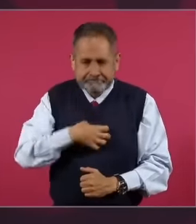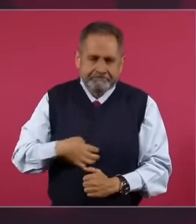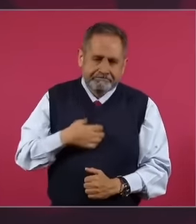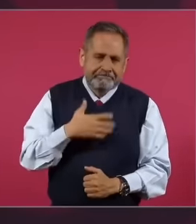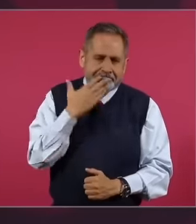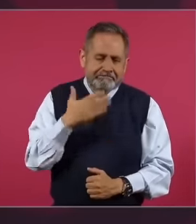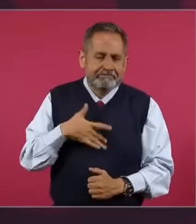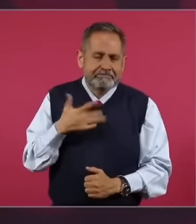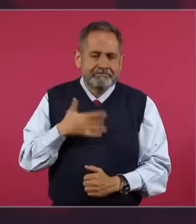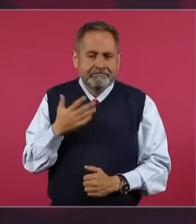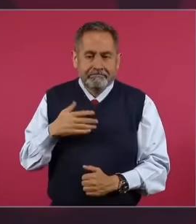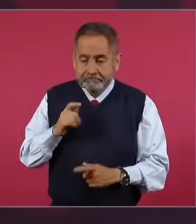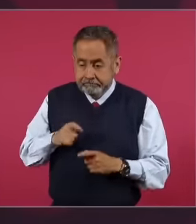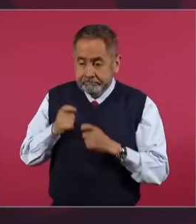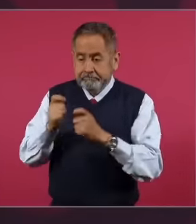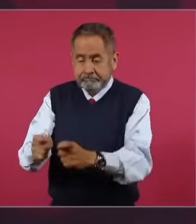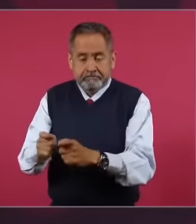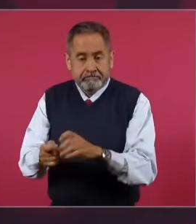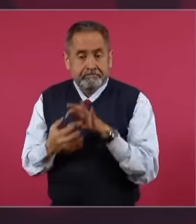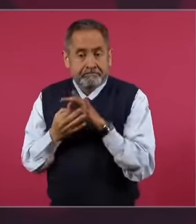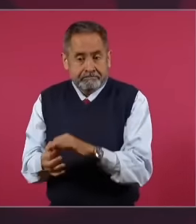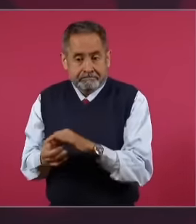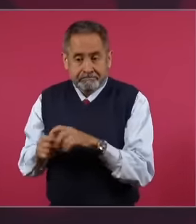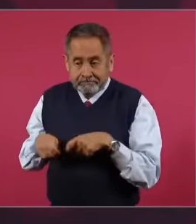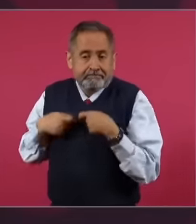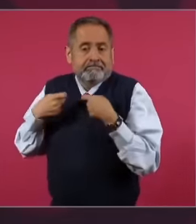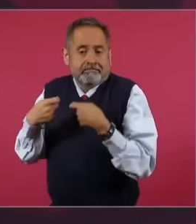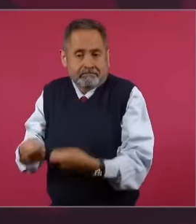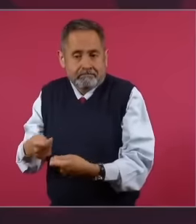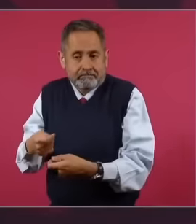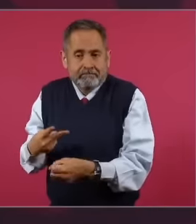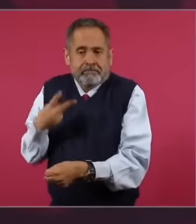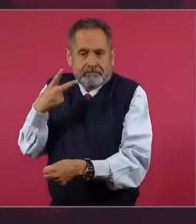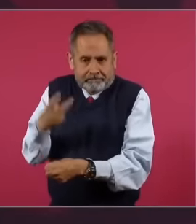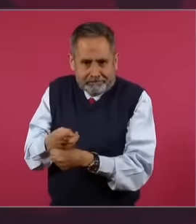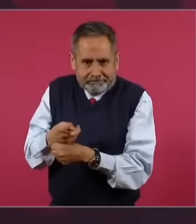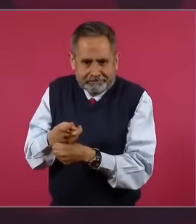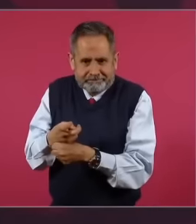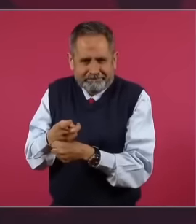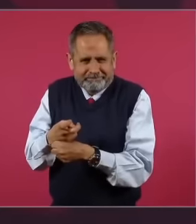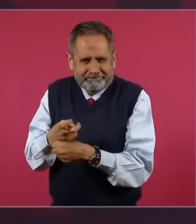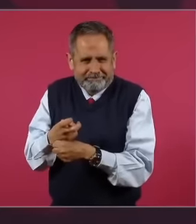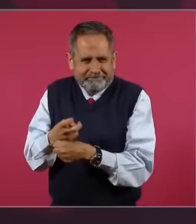as there will be continuity it is the second floor of the transformation